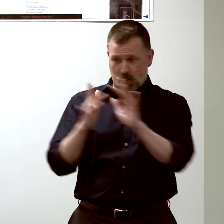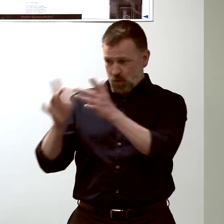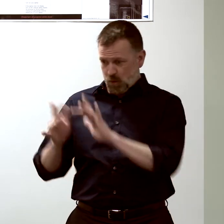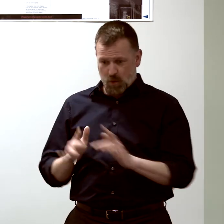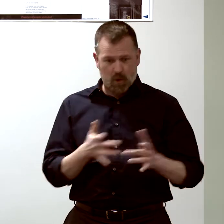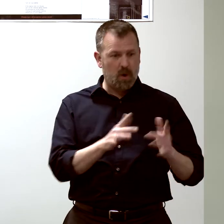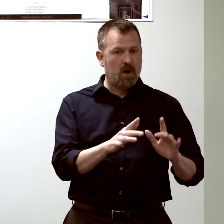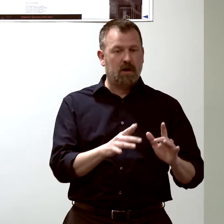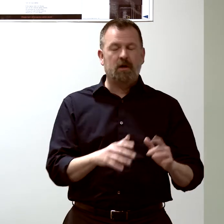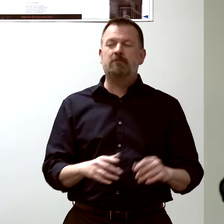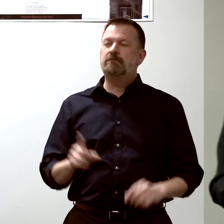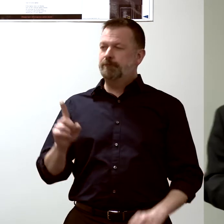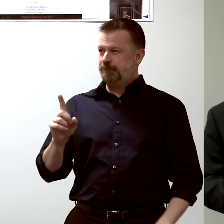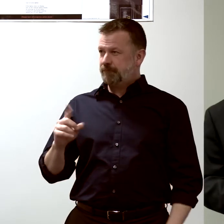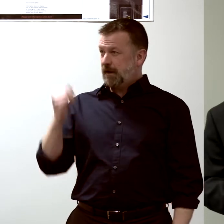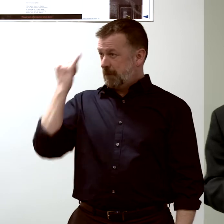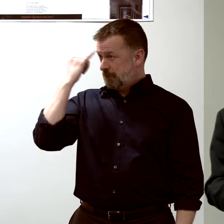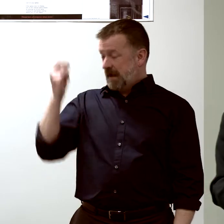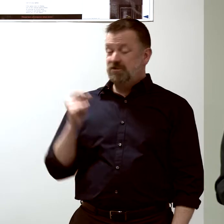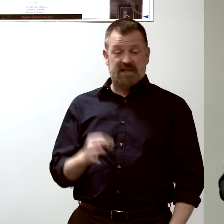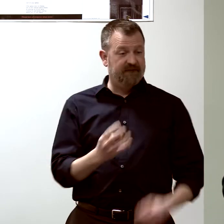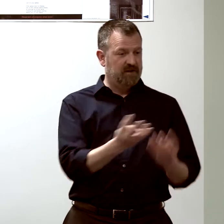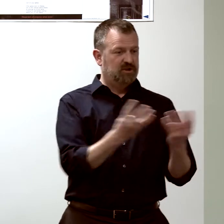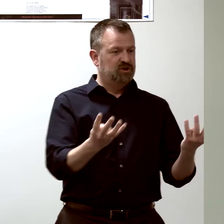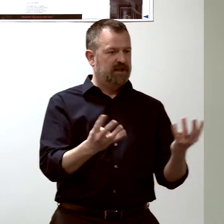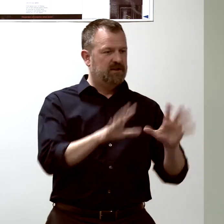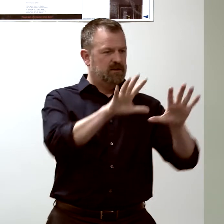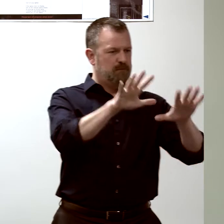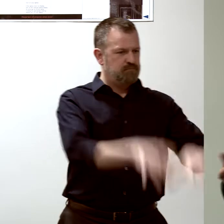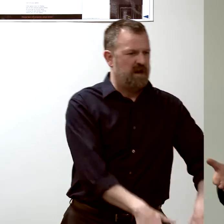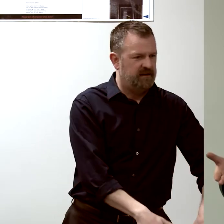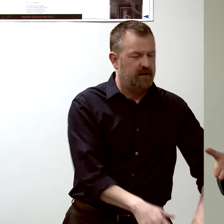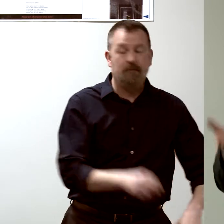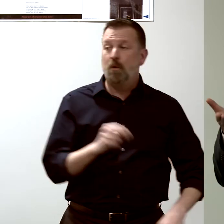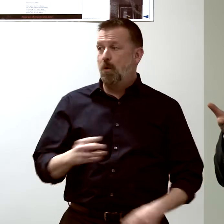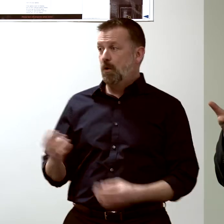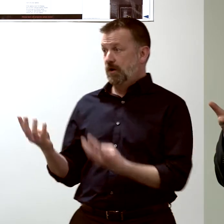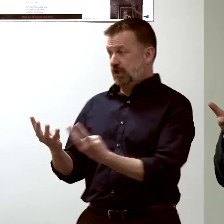that, if we suppress them or boost them...